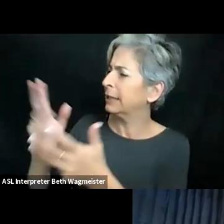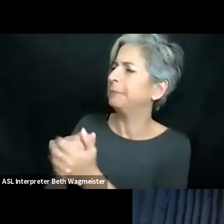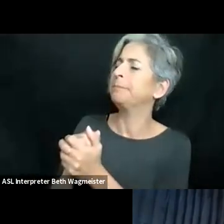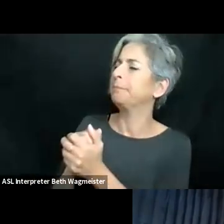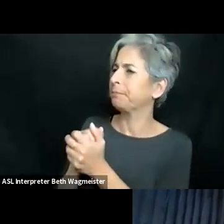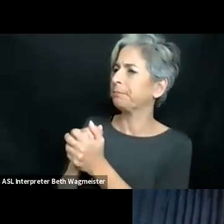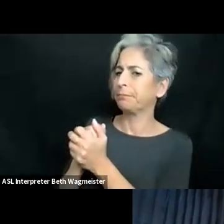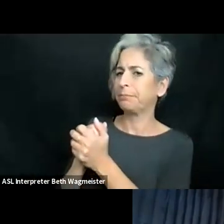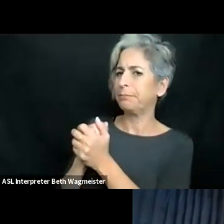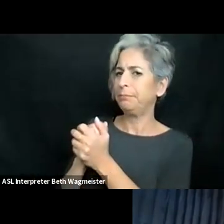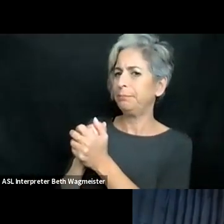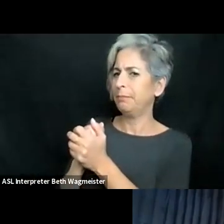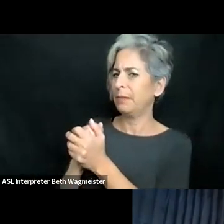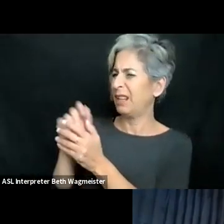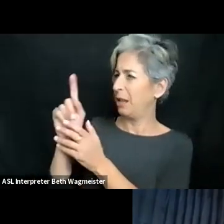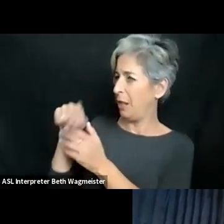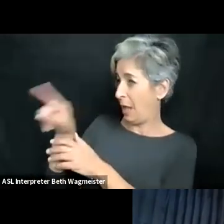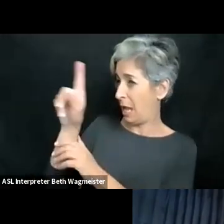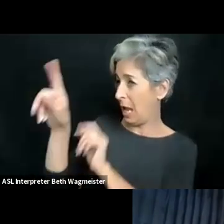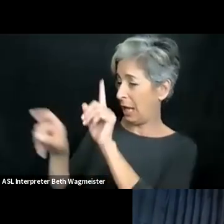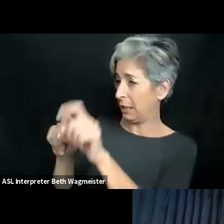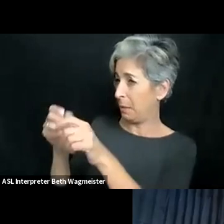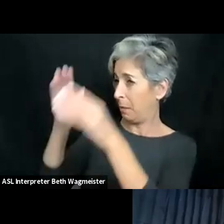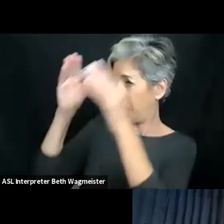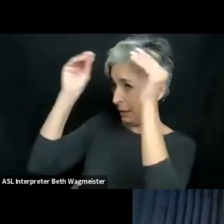hank you. Gottfried, a question about your